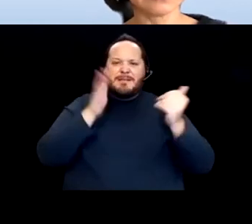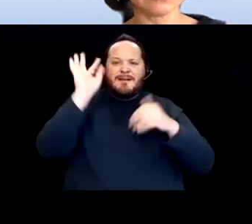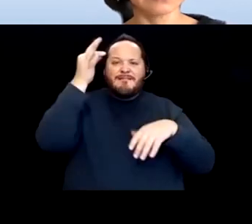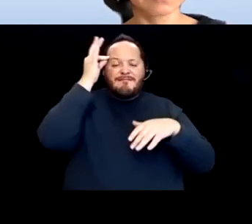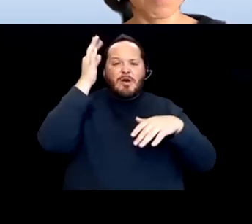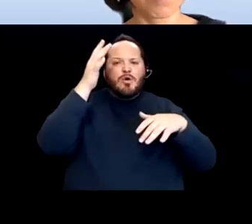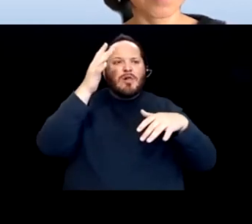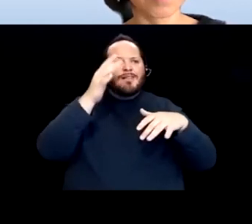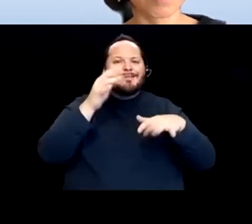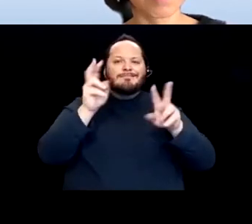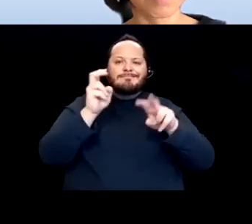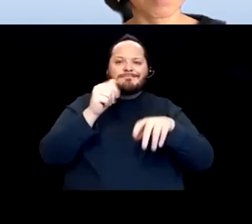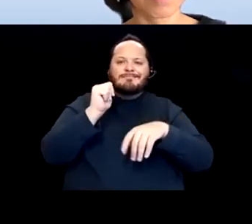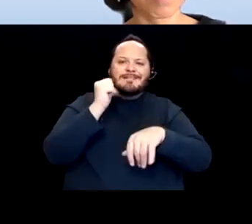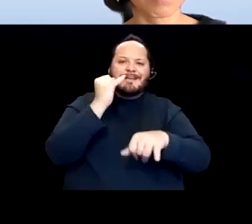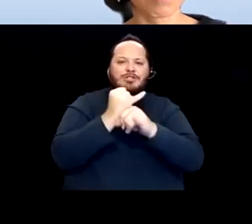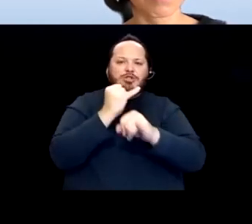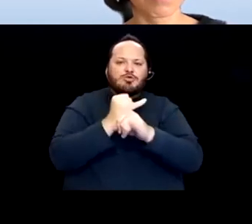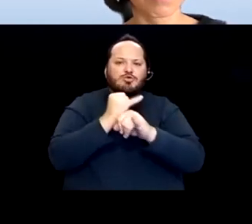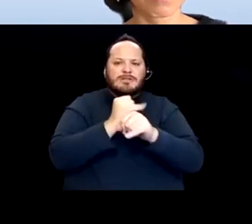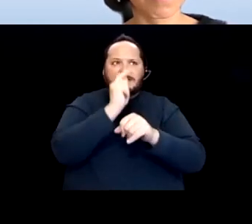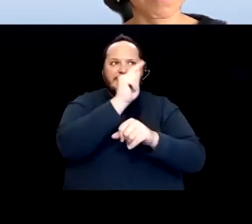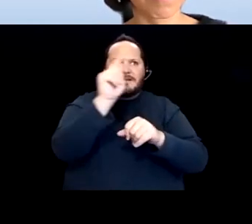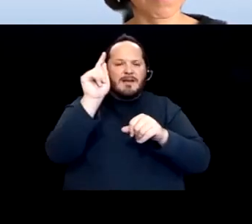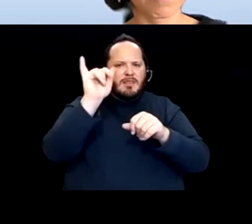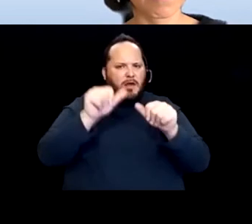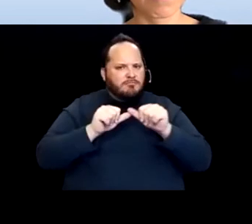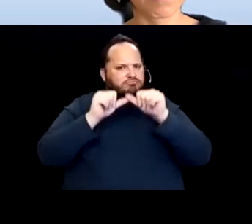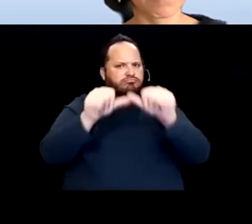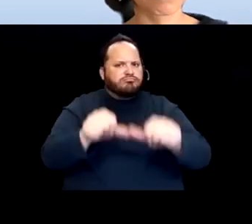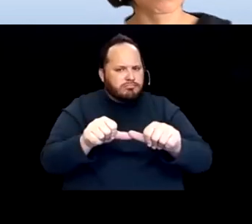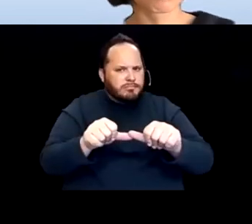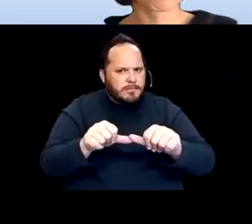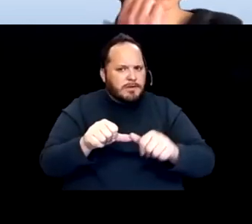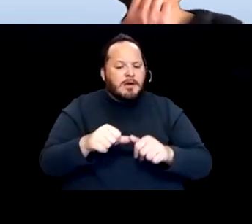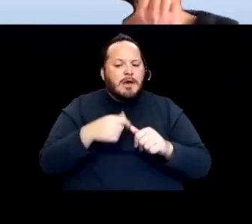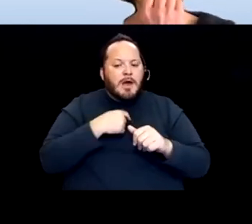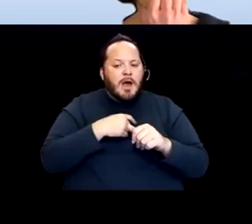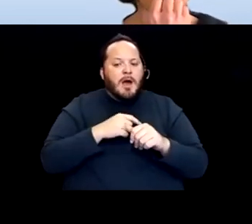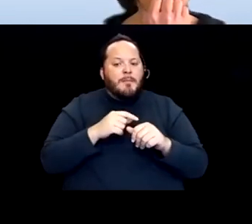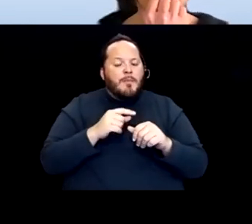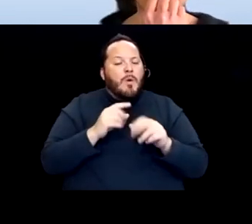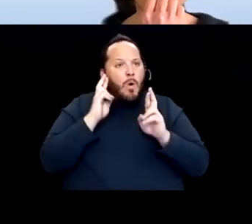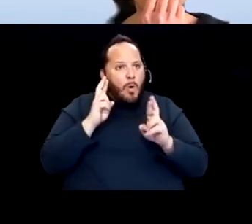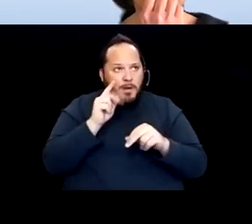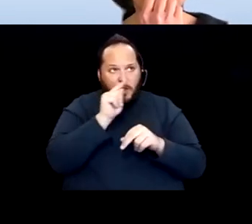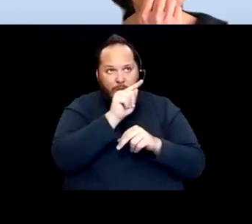you know, regimes or administrations that I'm hoping will take a hard look at how they performed